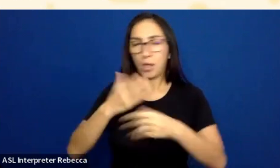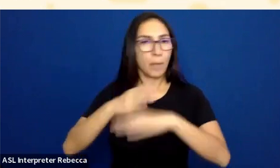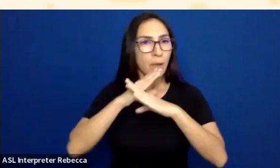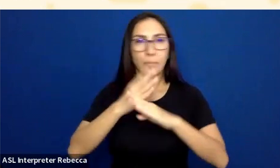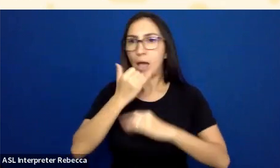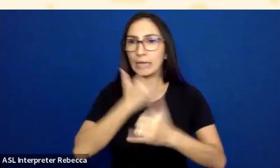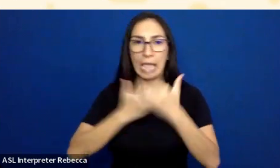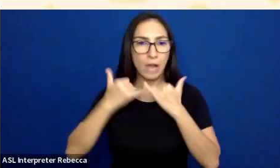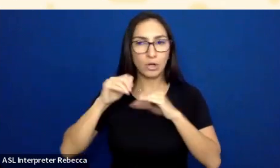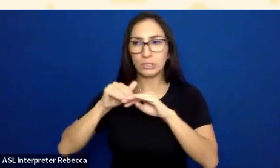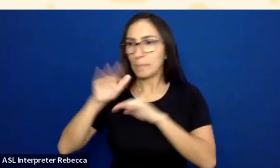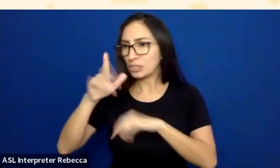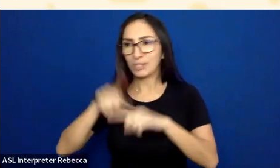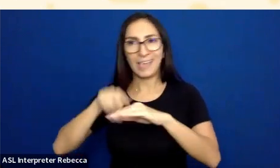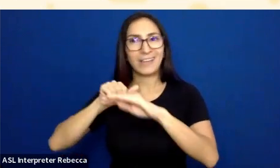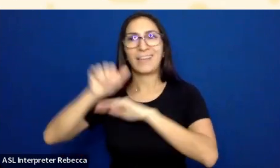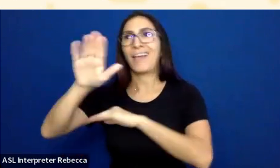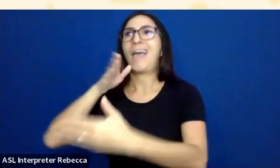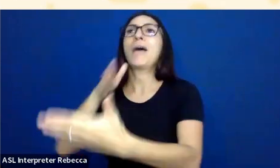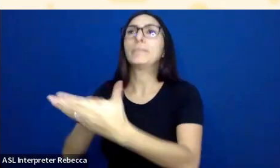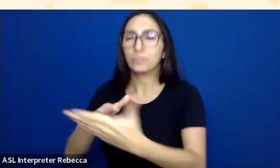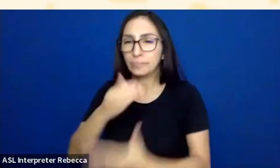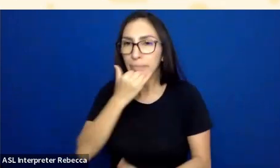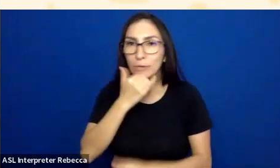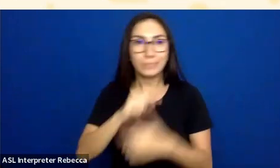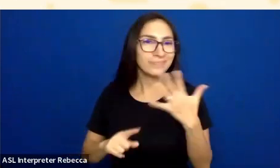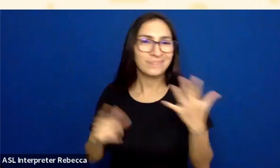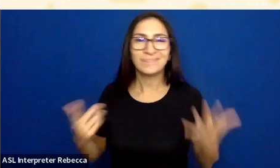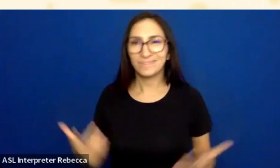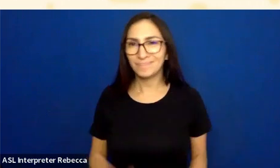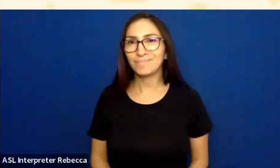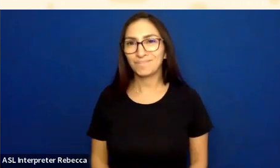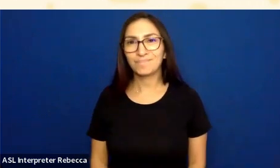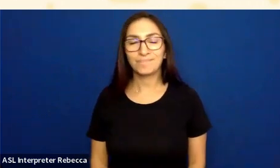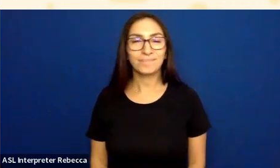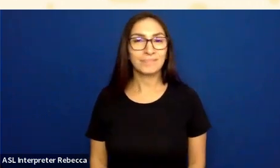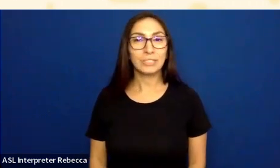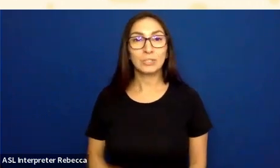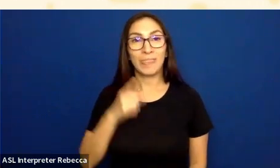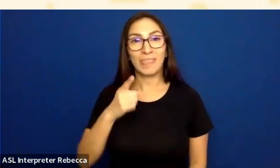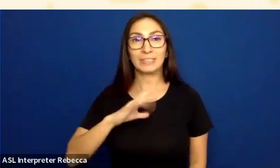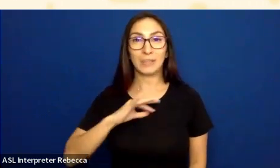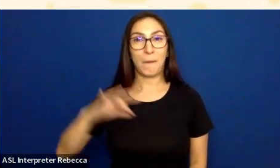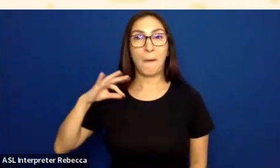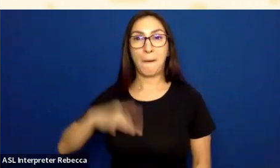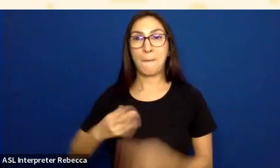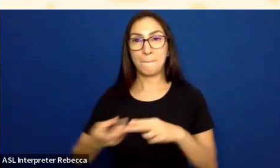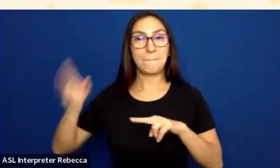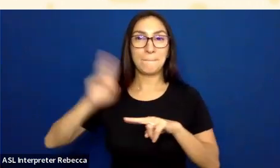of that thing, error states, that kind of stuff. So this is the bonus around, the lightning round here,